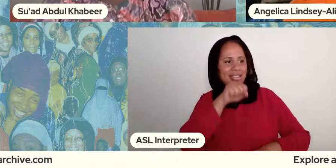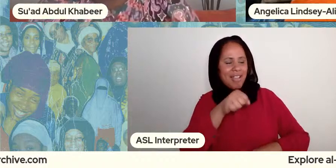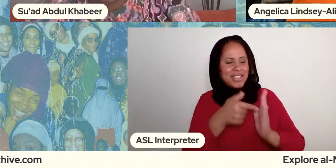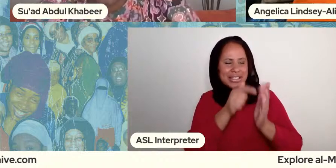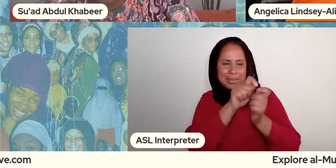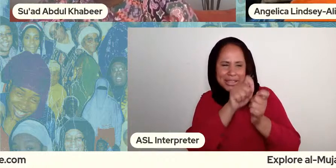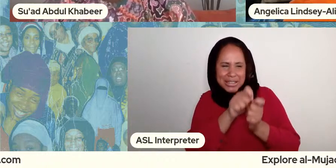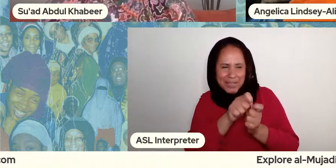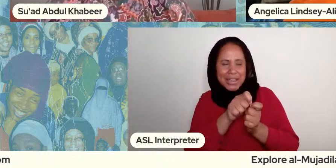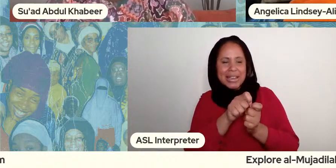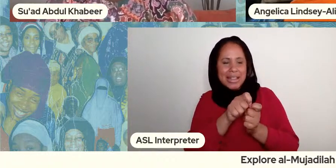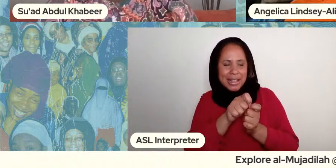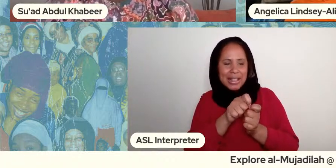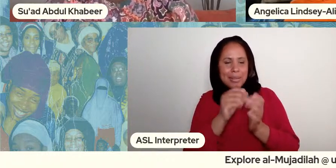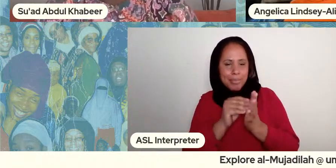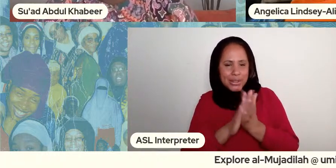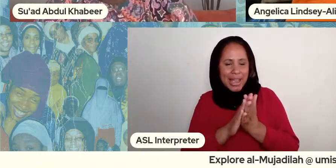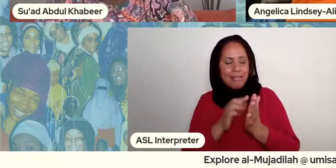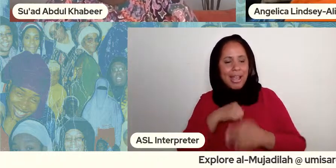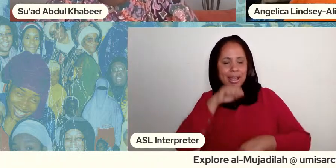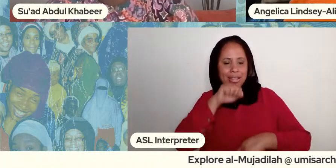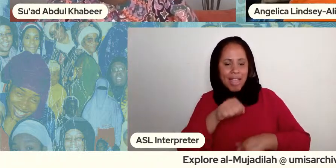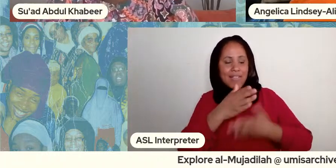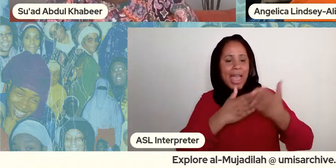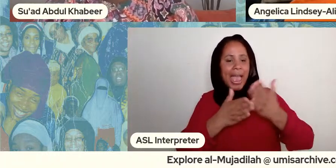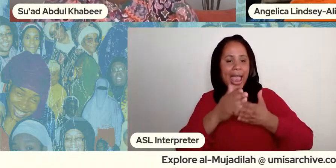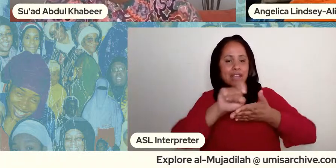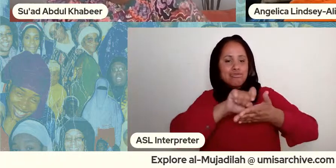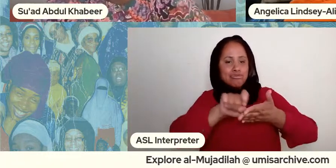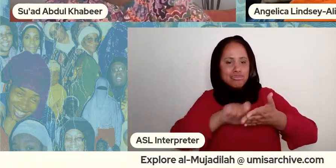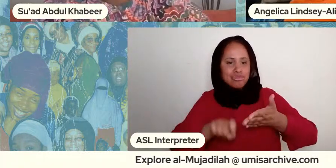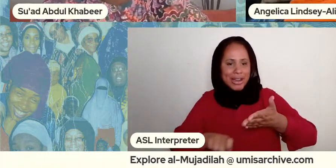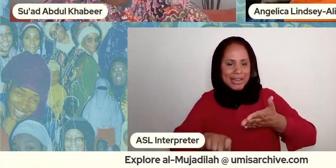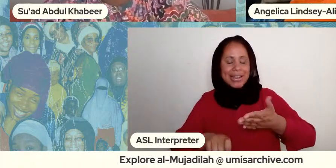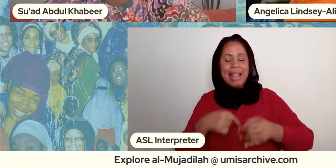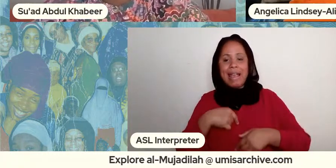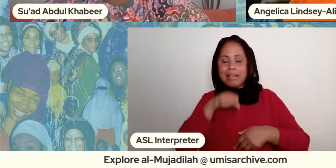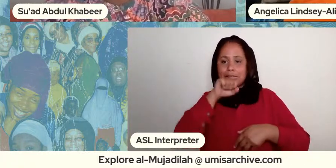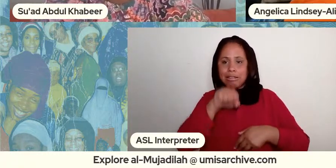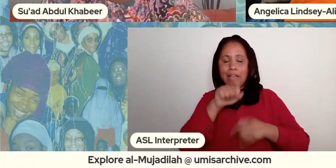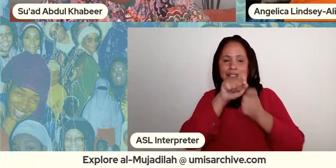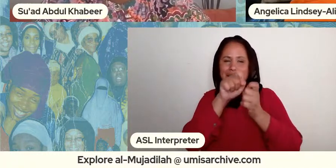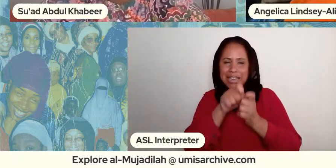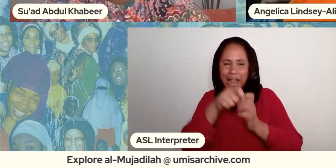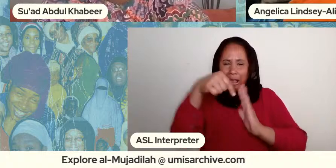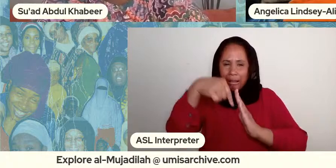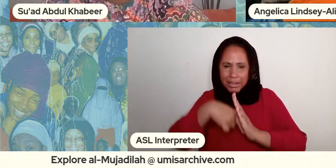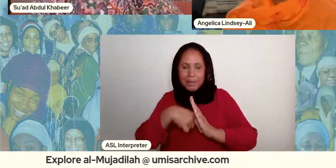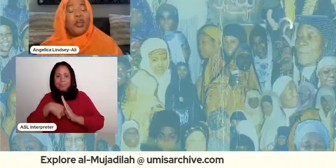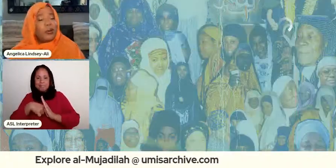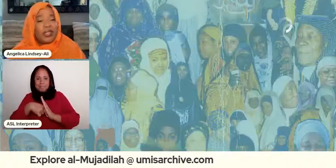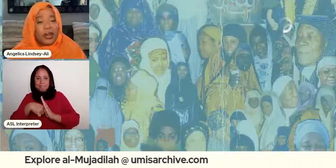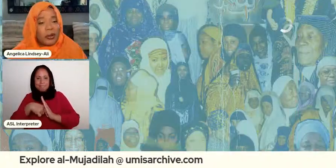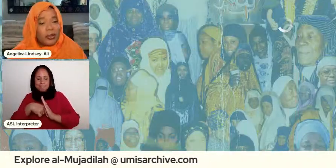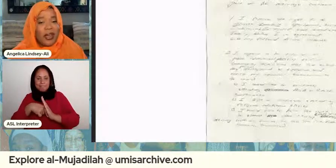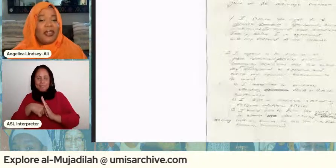i loved it it was handwritten i love that it was detailed i love that it did not it left no stone